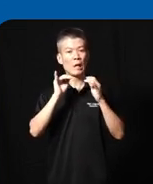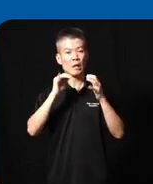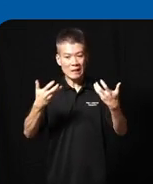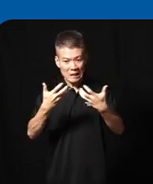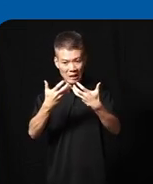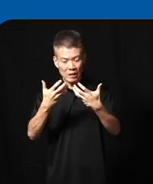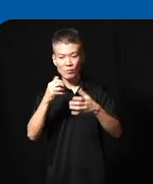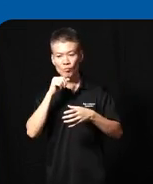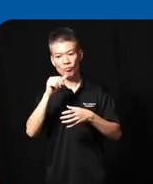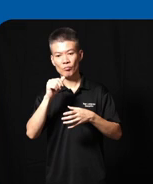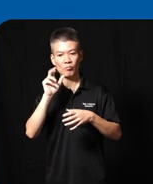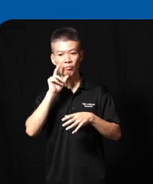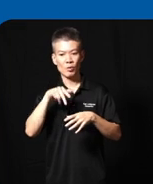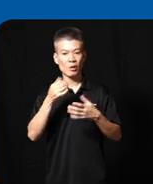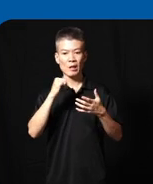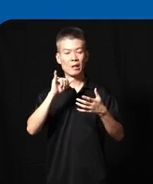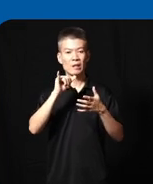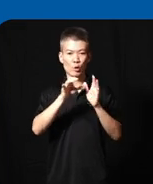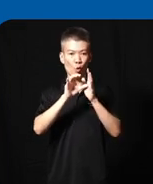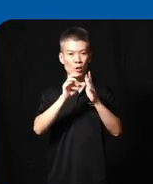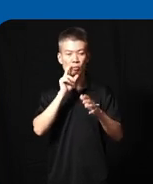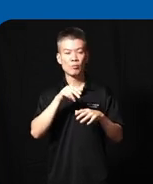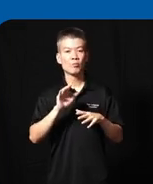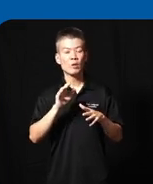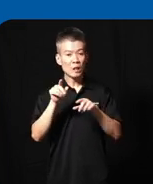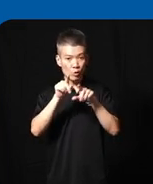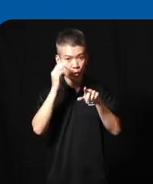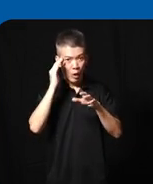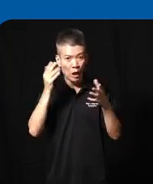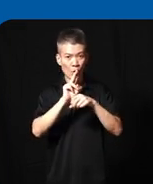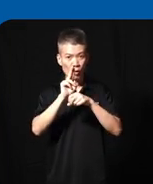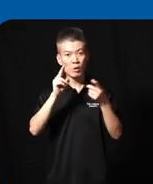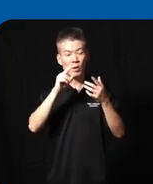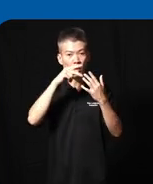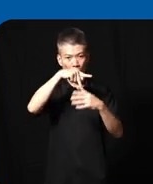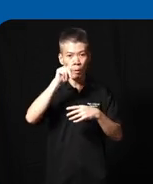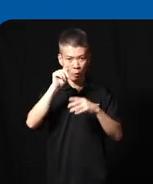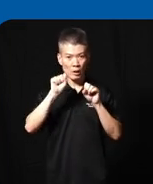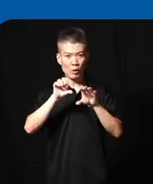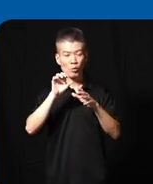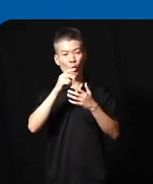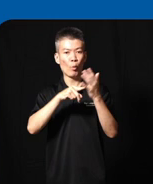that do not need any coding as long as you know how to do PowerPoint you can do whatever you